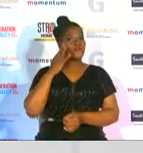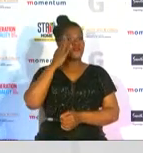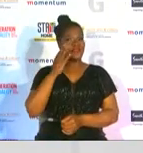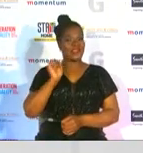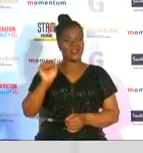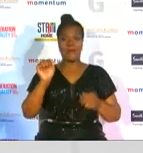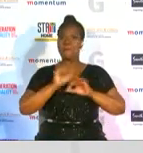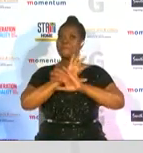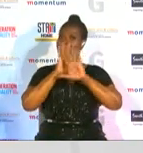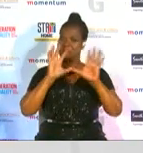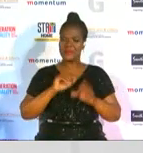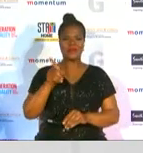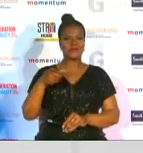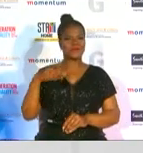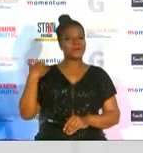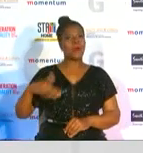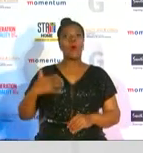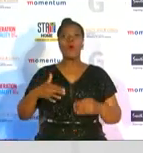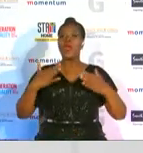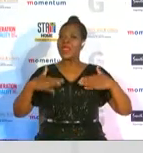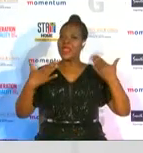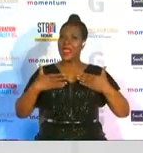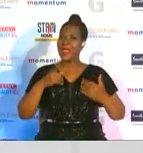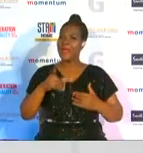and we are so glad that she's owning her success from such